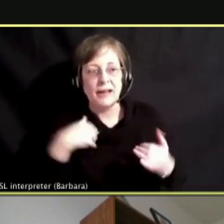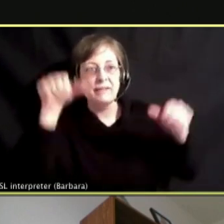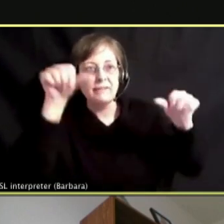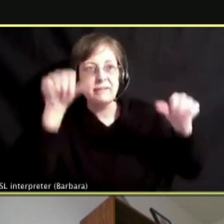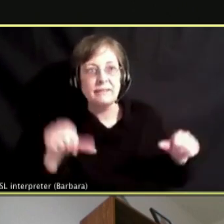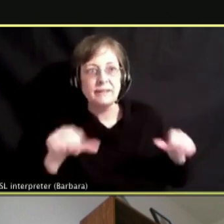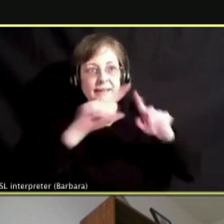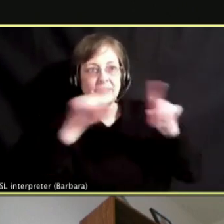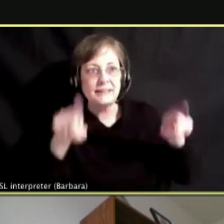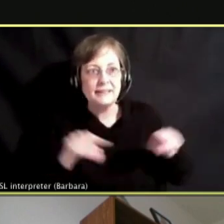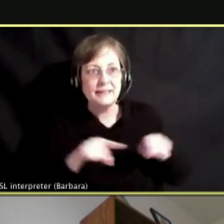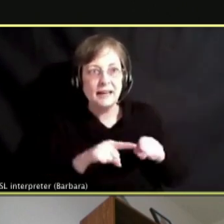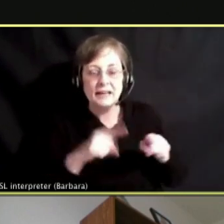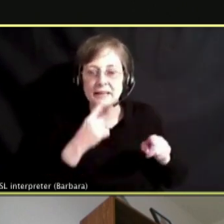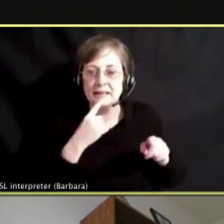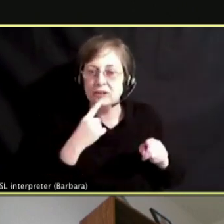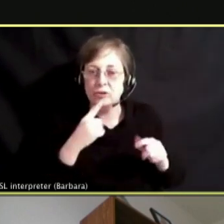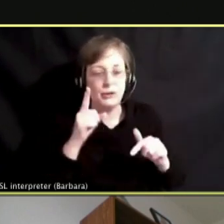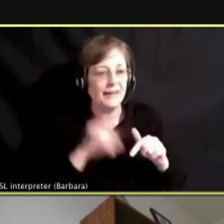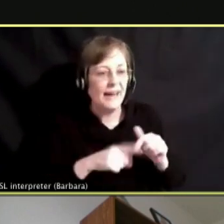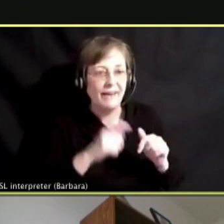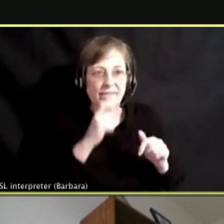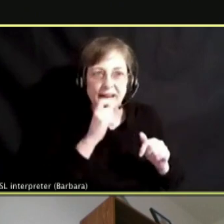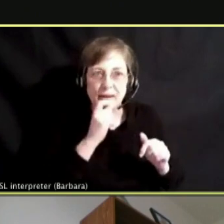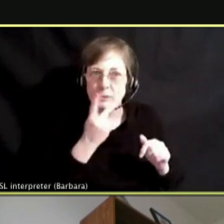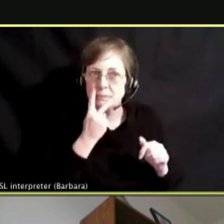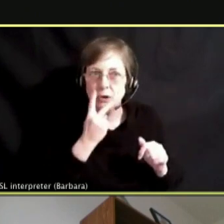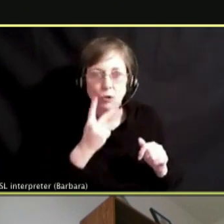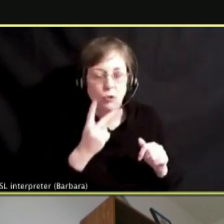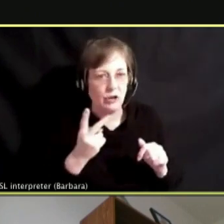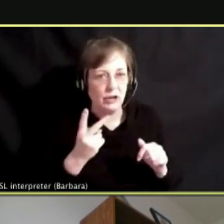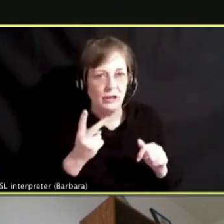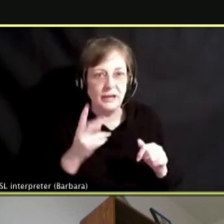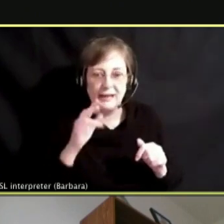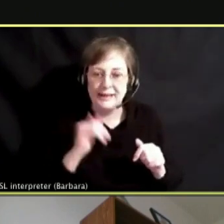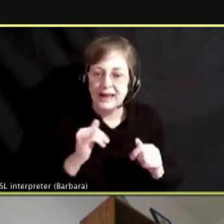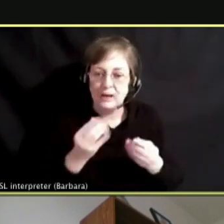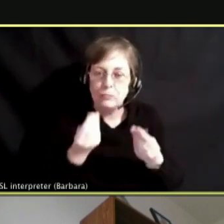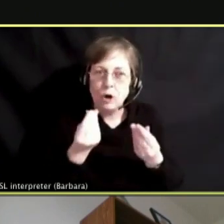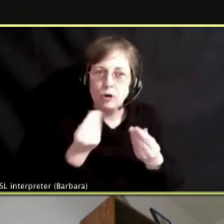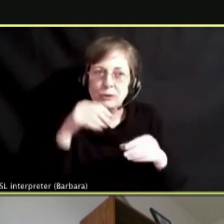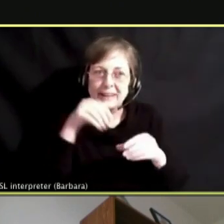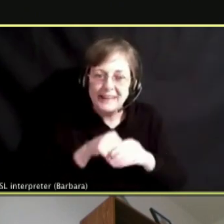WE KNOW THOSE PARTICLES AREN'T WATER. THEY ARE CHEMICALS.